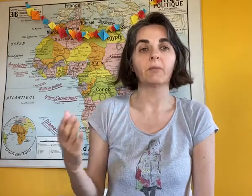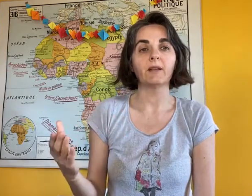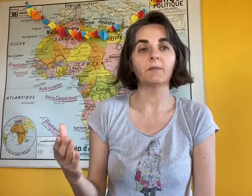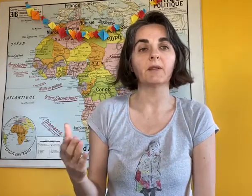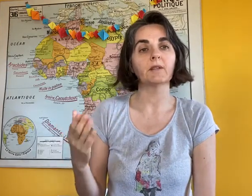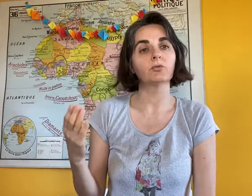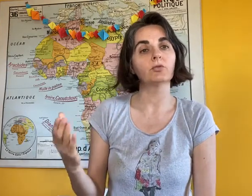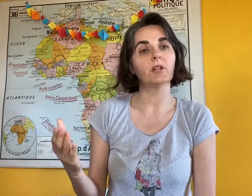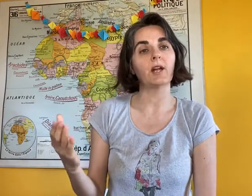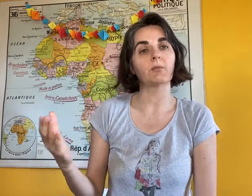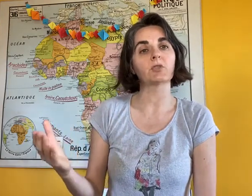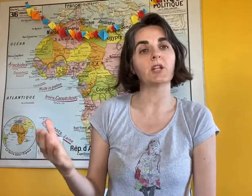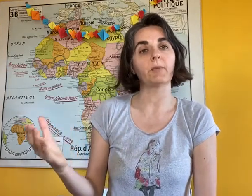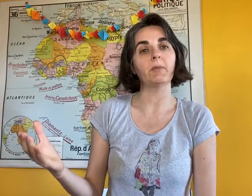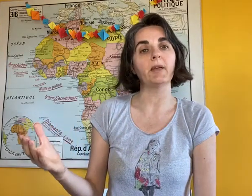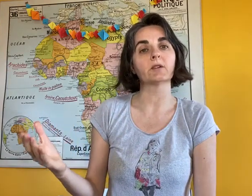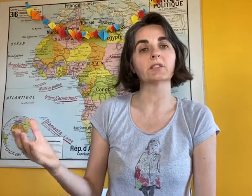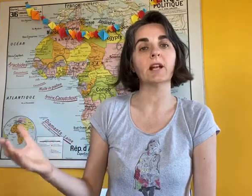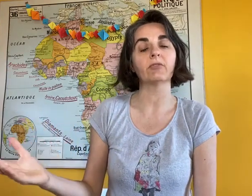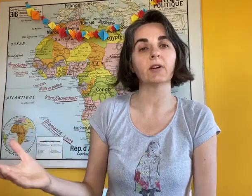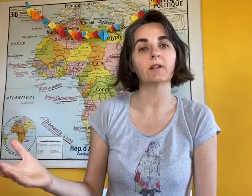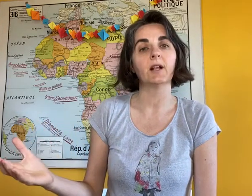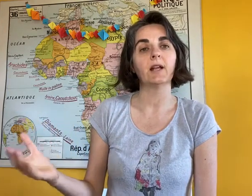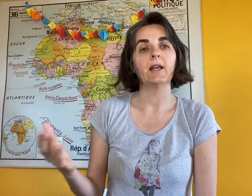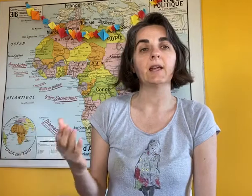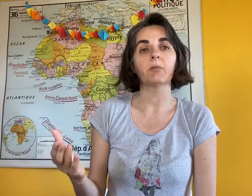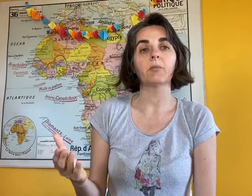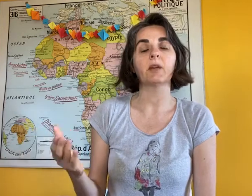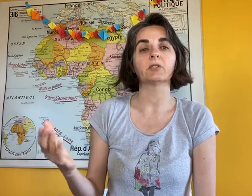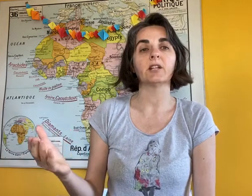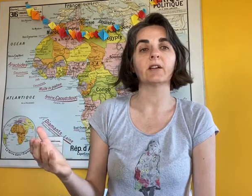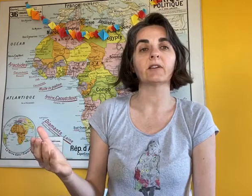silly, but it is to feed a baby when he is hungry. And a baby when he's hungry